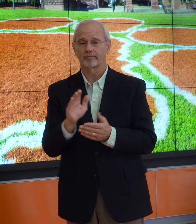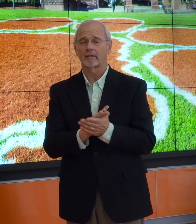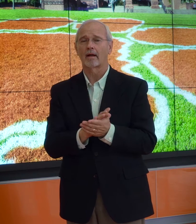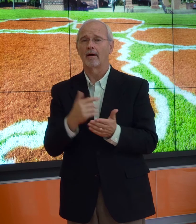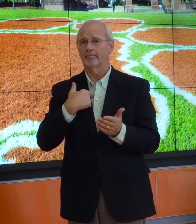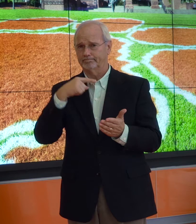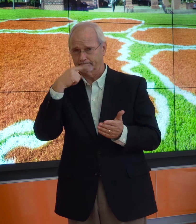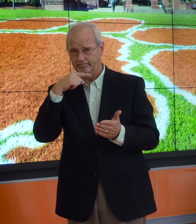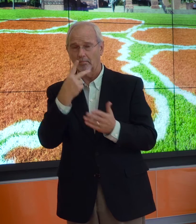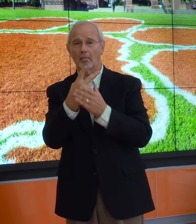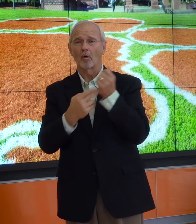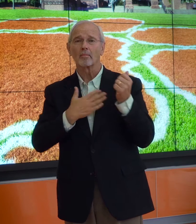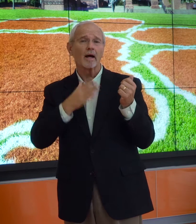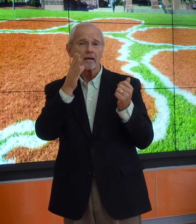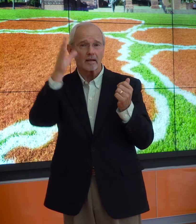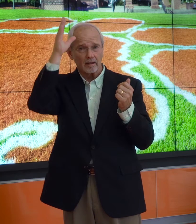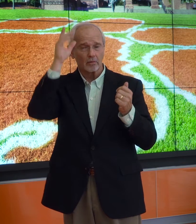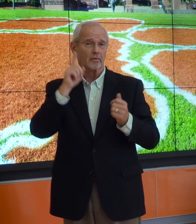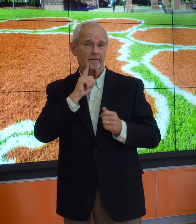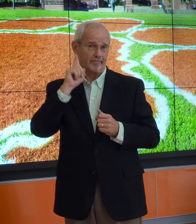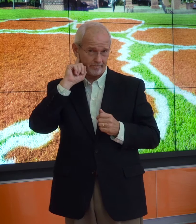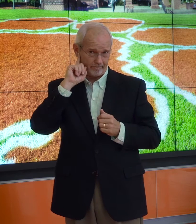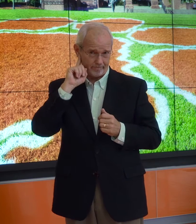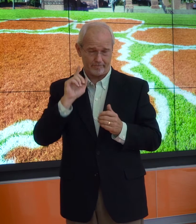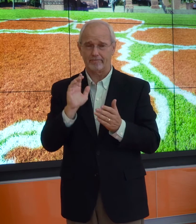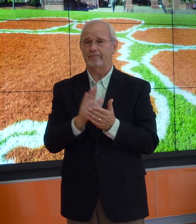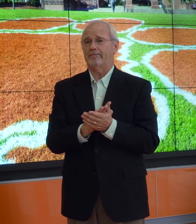I am hearing. My parents were deaf.